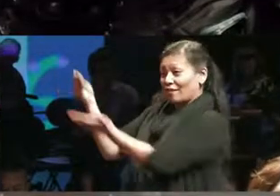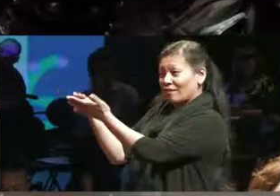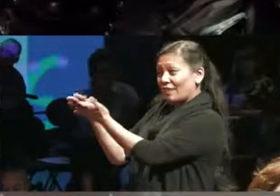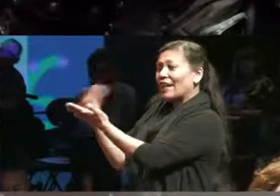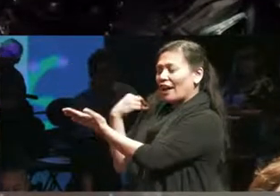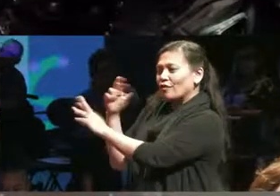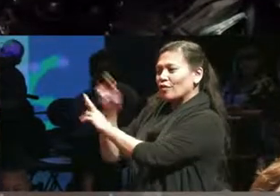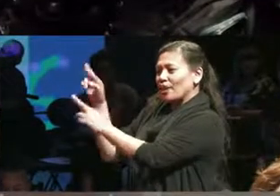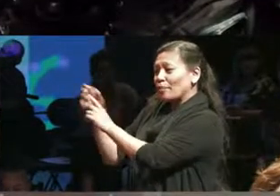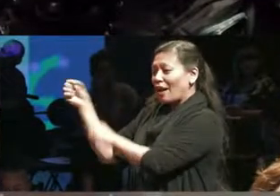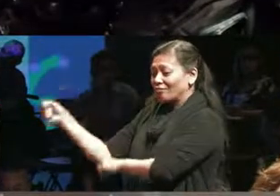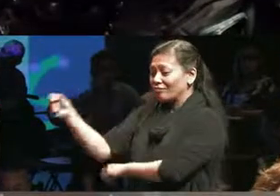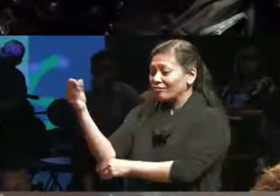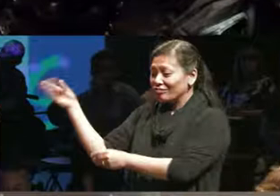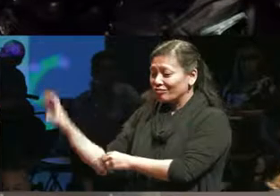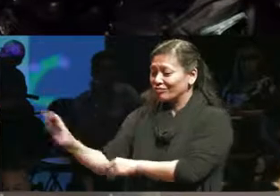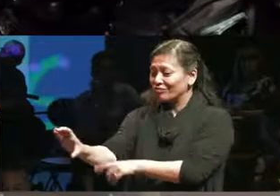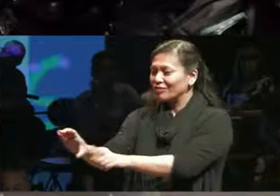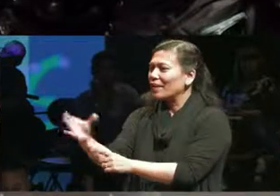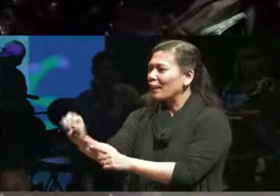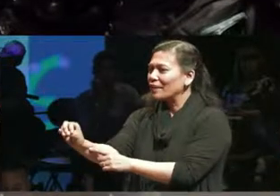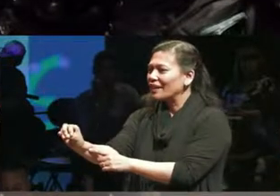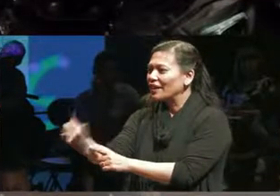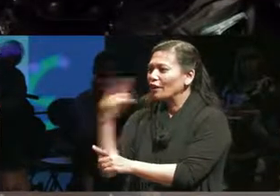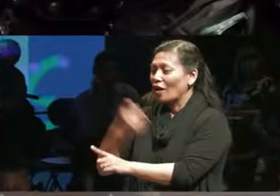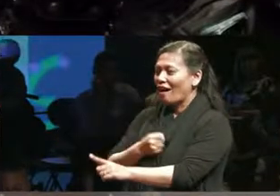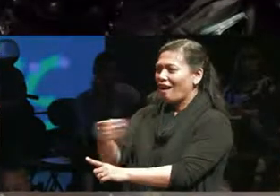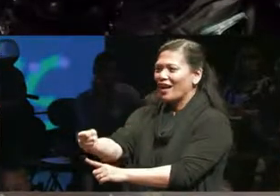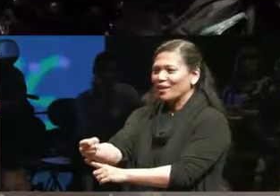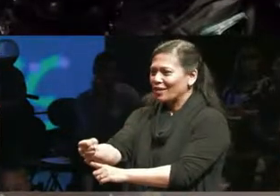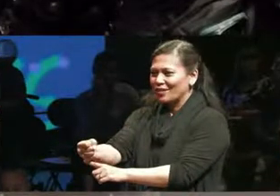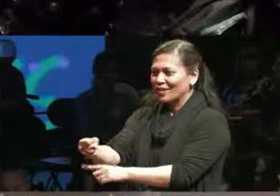employ you it does not go to the organization who has you part-time for